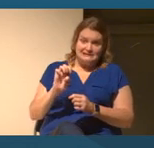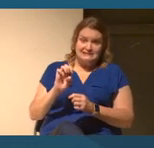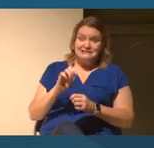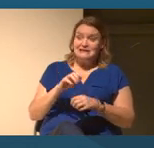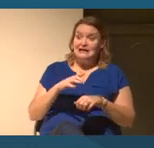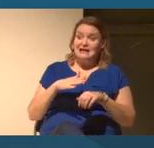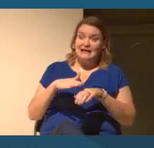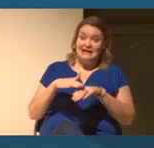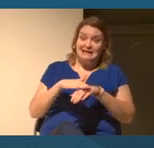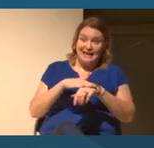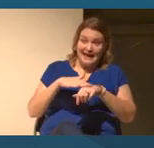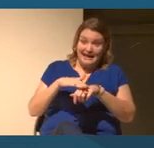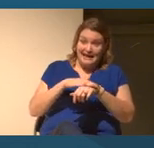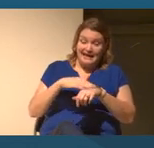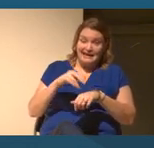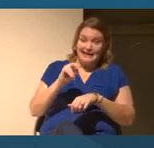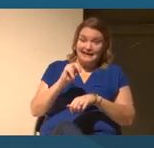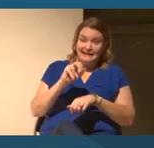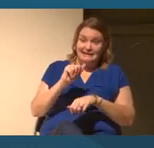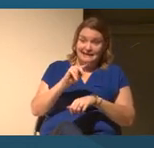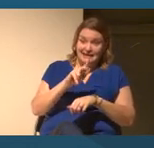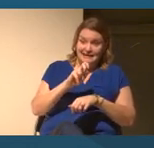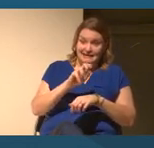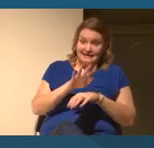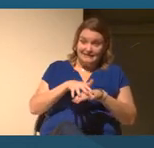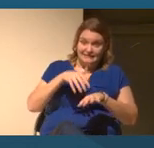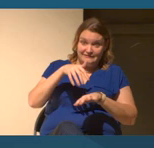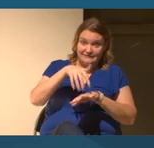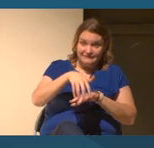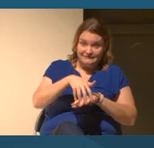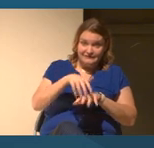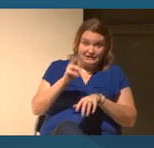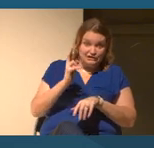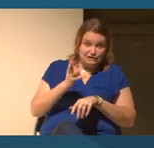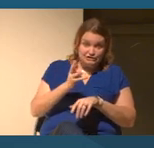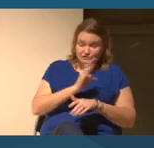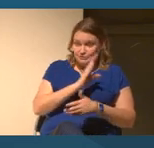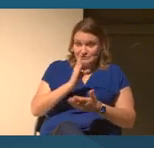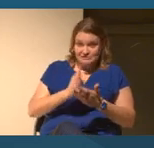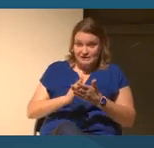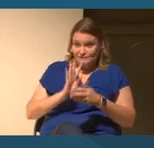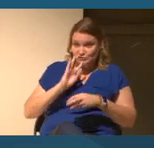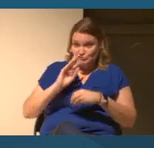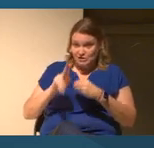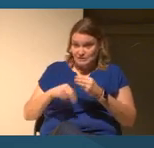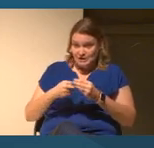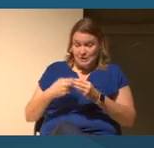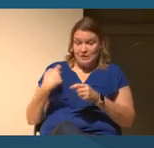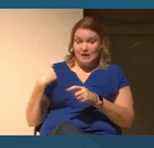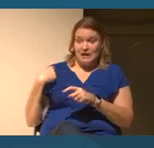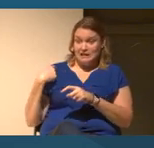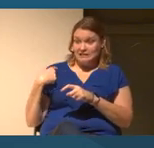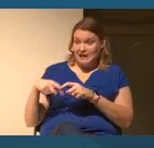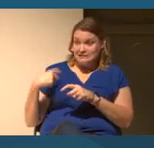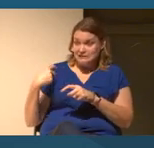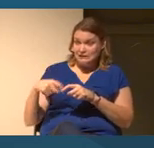history, never introduced or talked about, never learned anything about Latino, Mexican American.